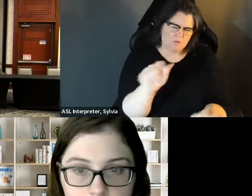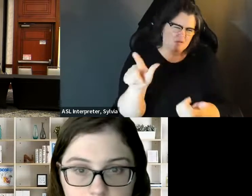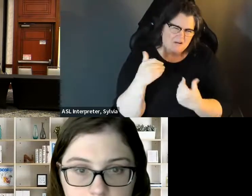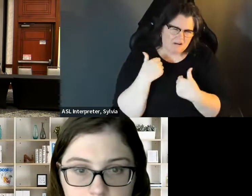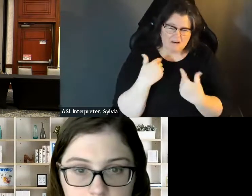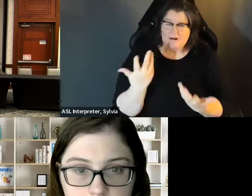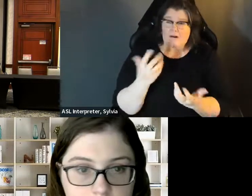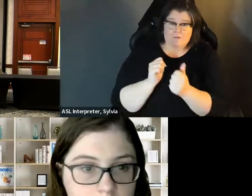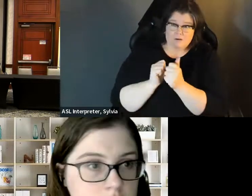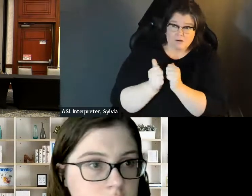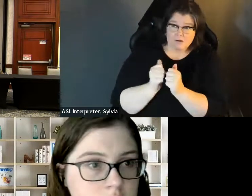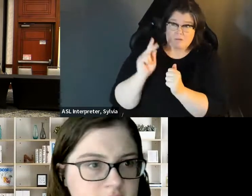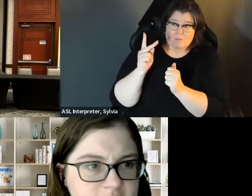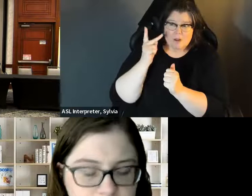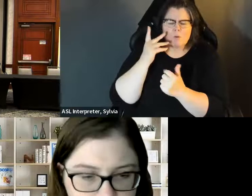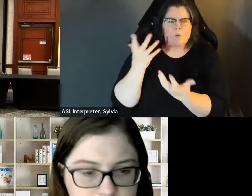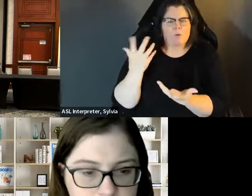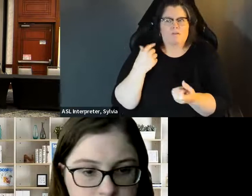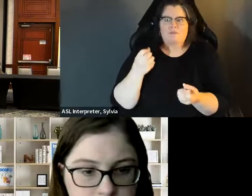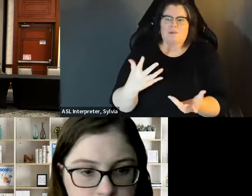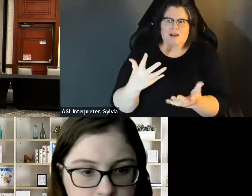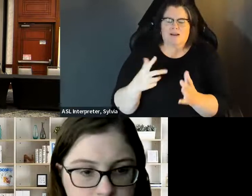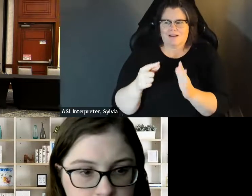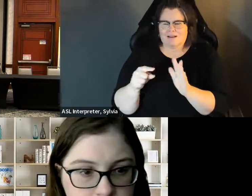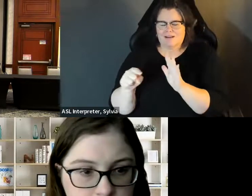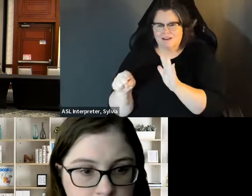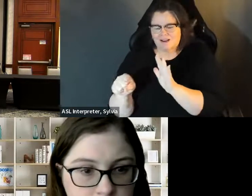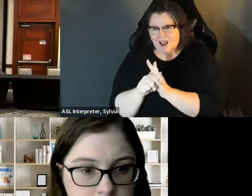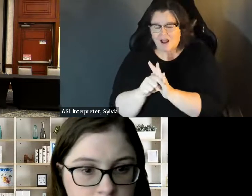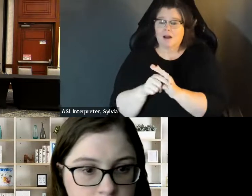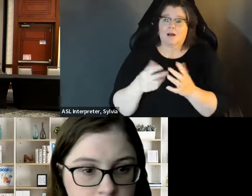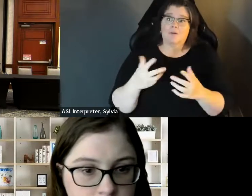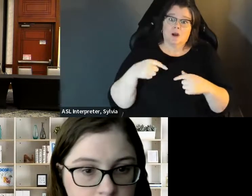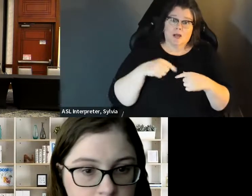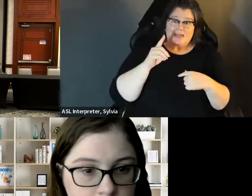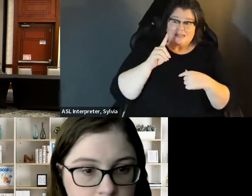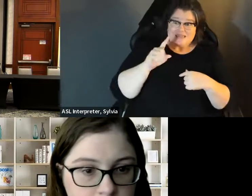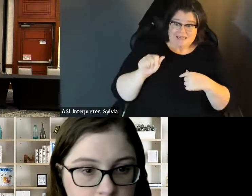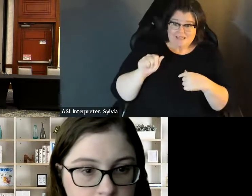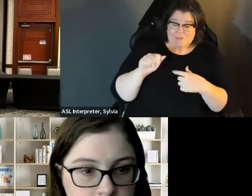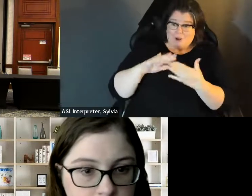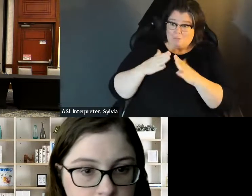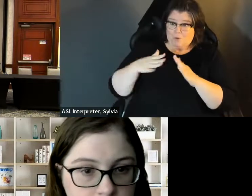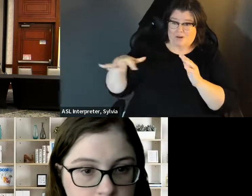That was certainly big deal, and another another one was basically that, you know, we all face negativity, and we all is, as you know, when you're running. another one was basically you know, we all face negativity and we all face as, you know, when you're running you all